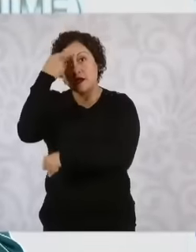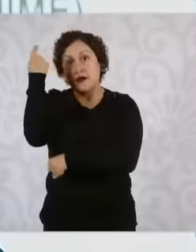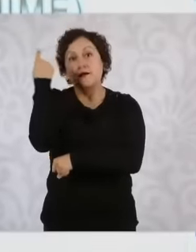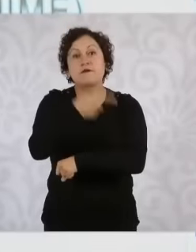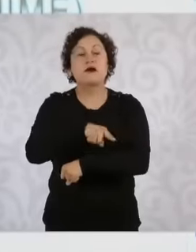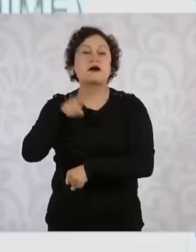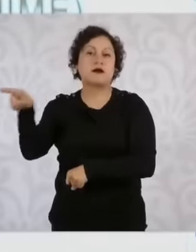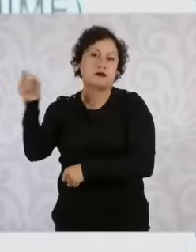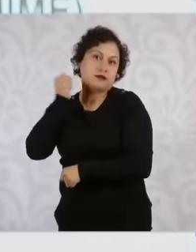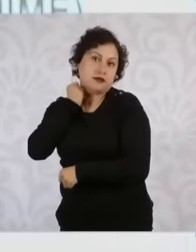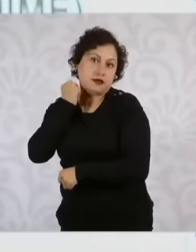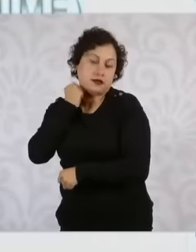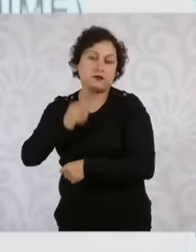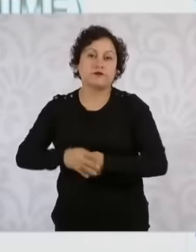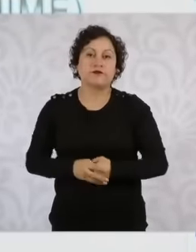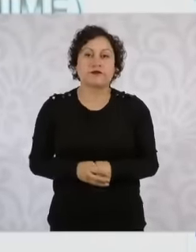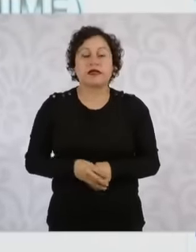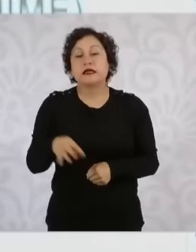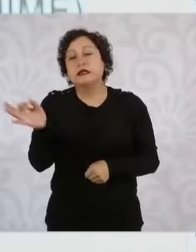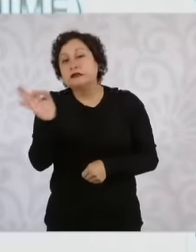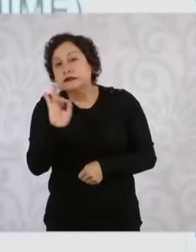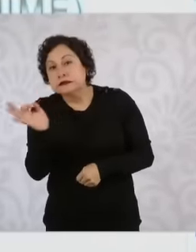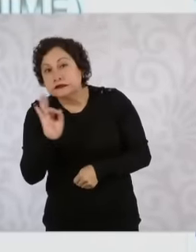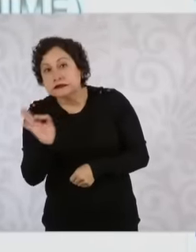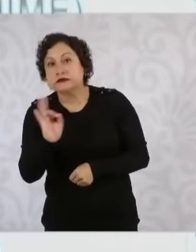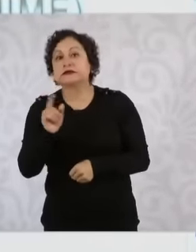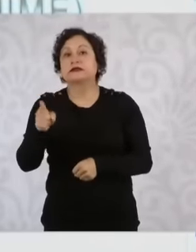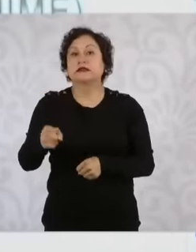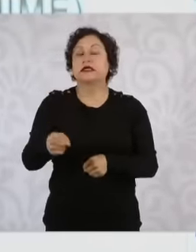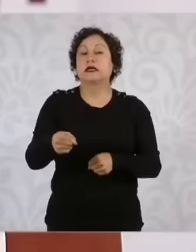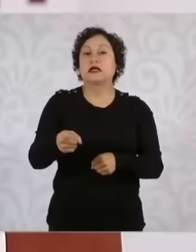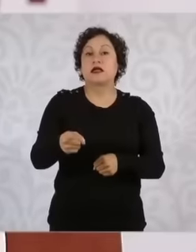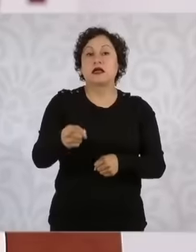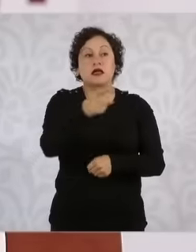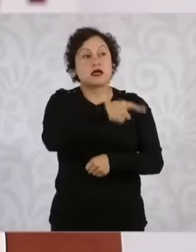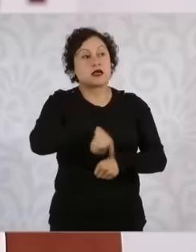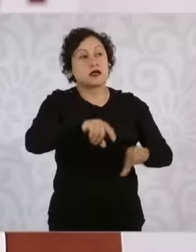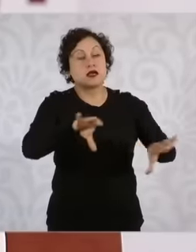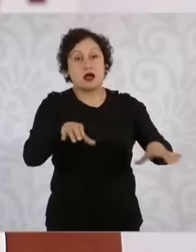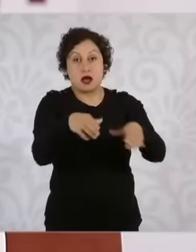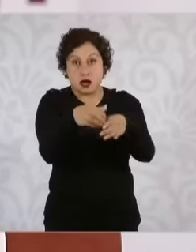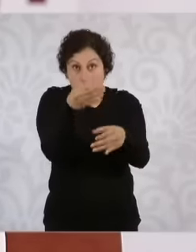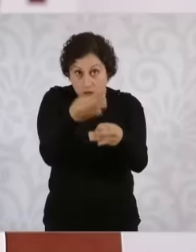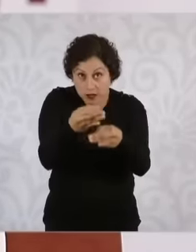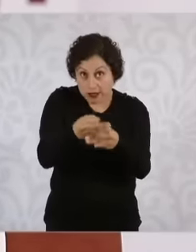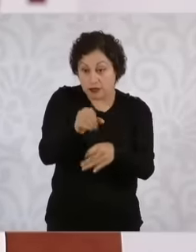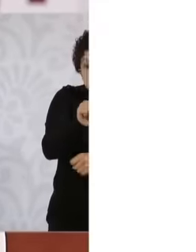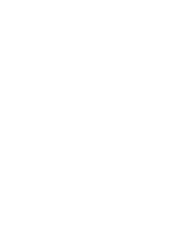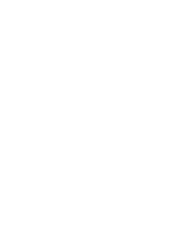does not send the vacancies that are necessary for the convocation, the Senate will use